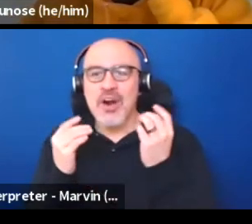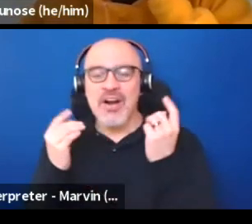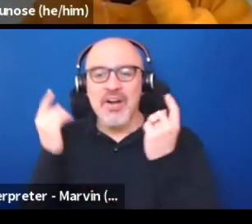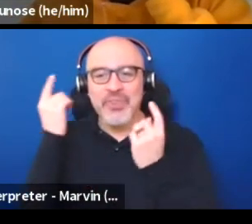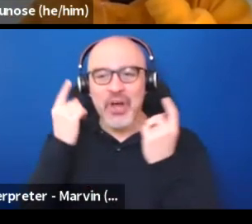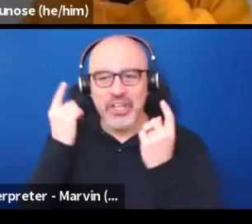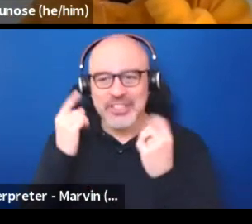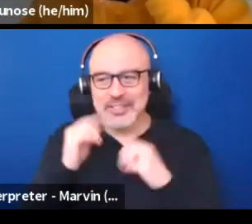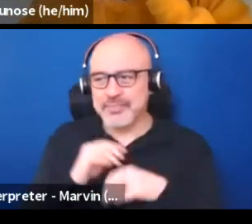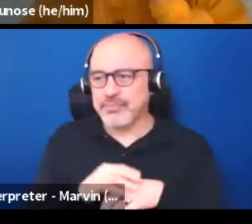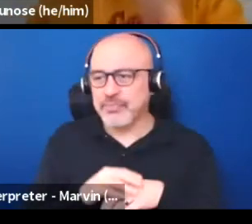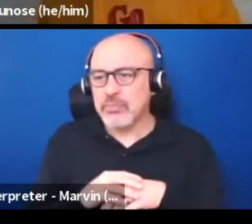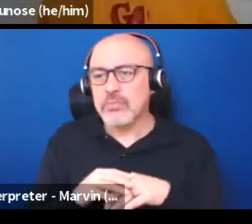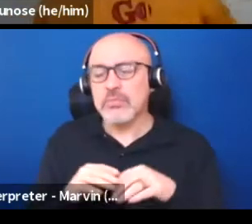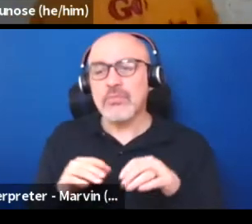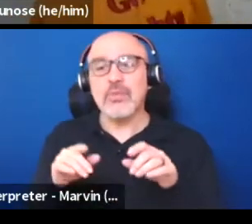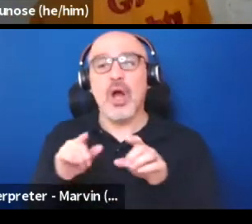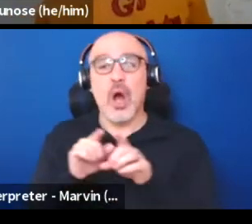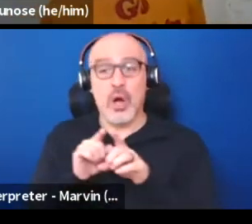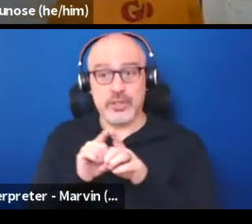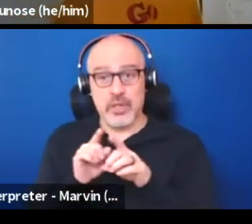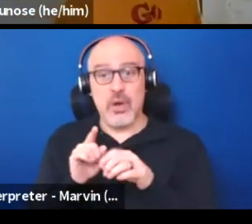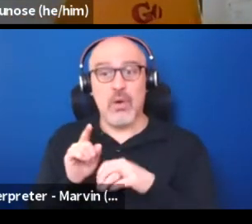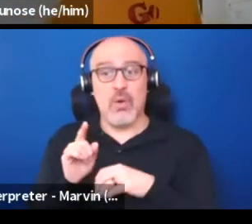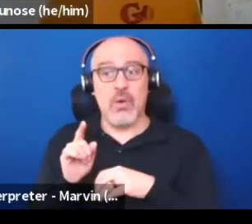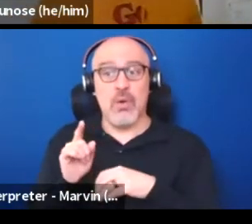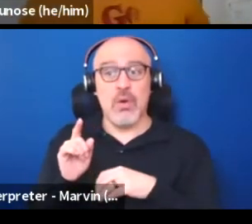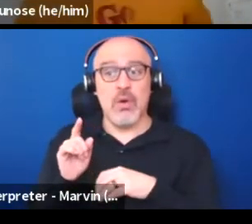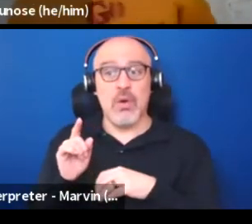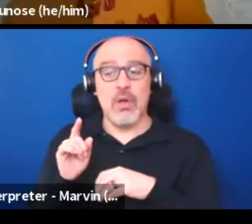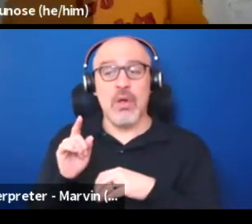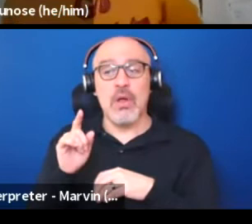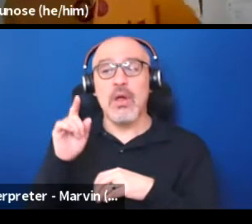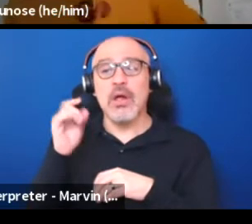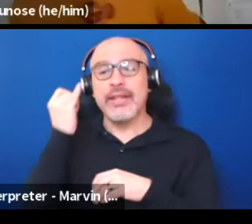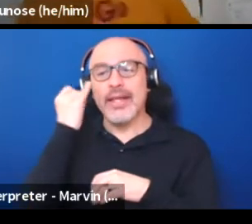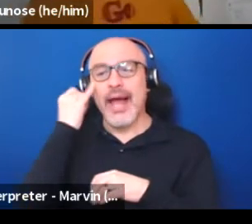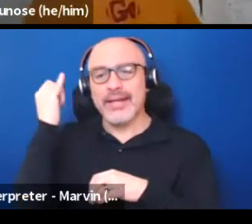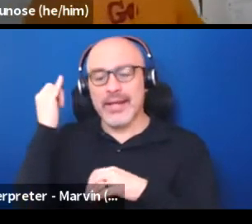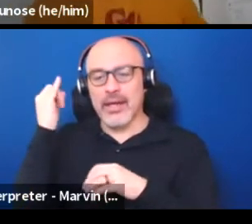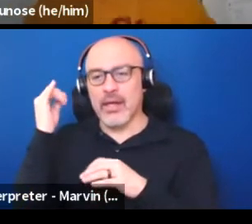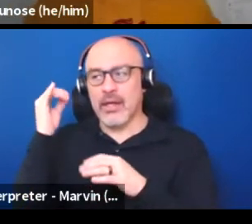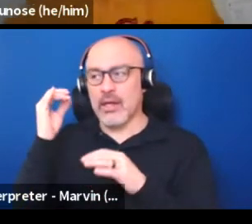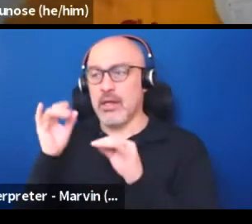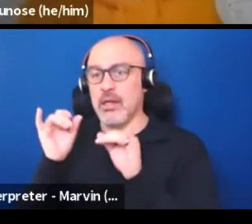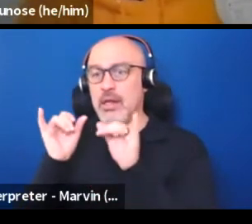What I'm also hearing is to connect this idea of measurement to our earlier conversations,